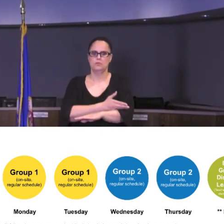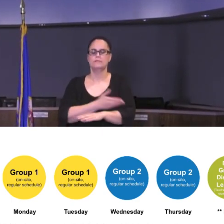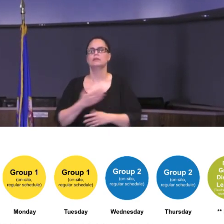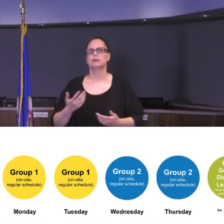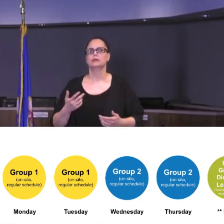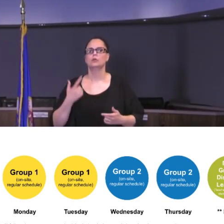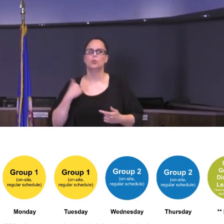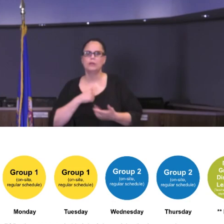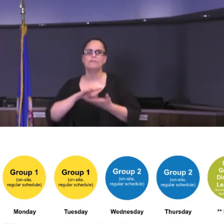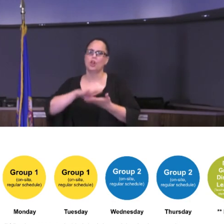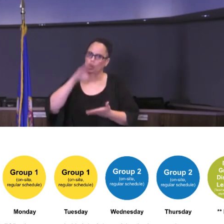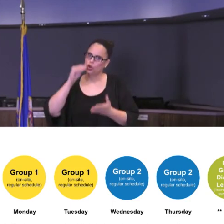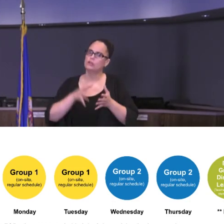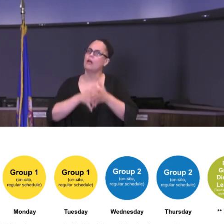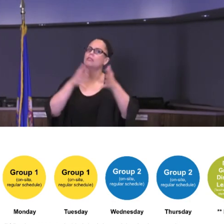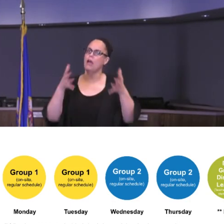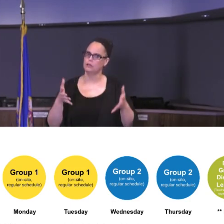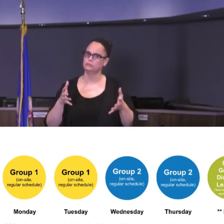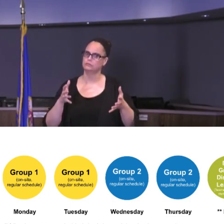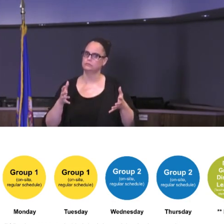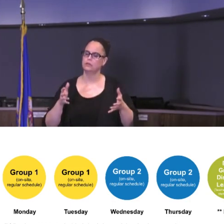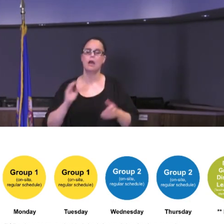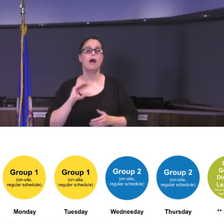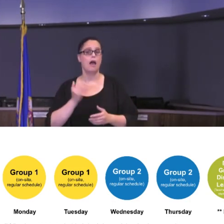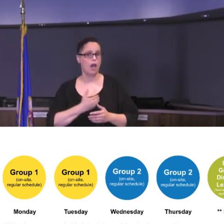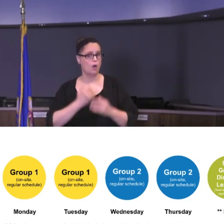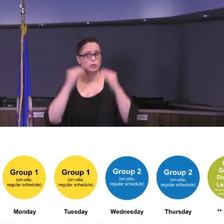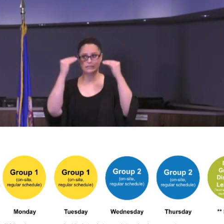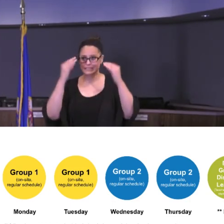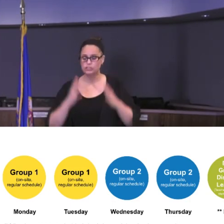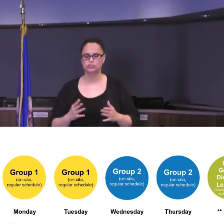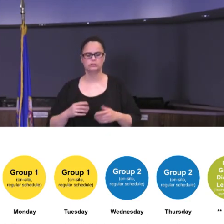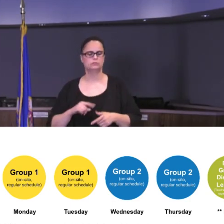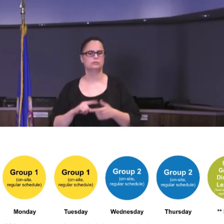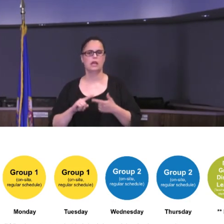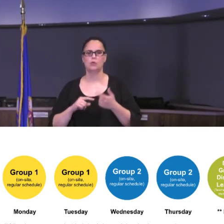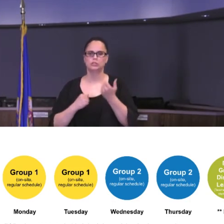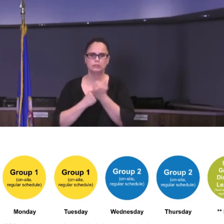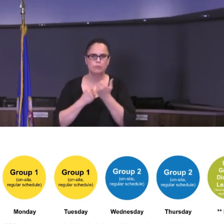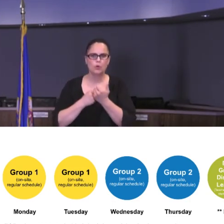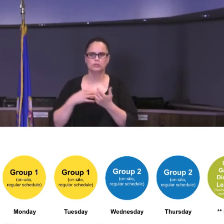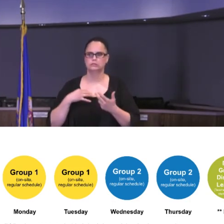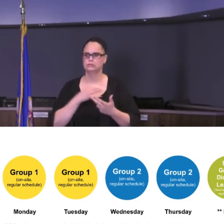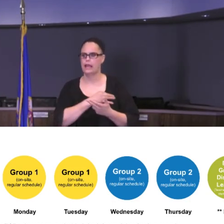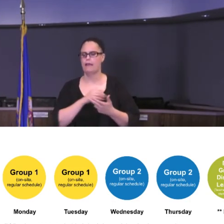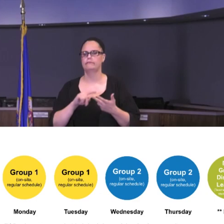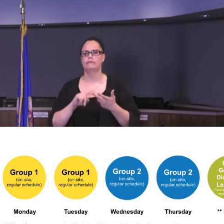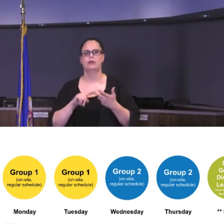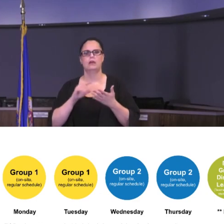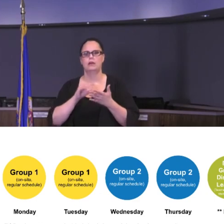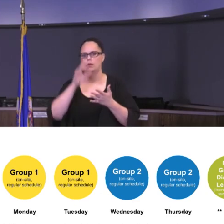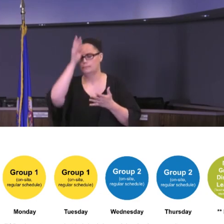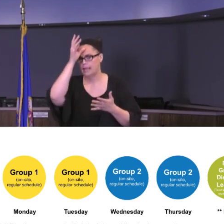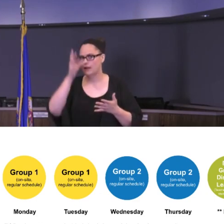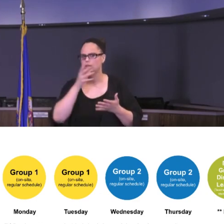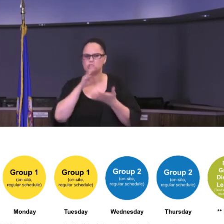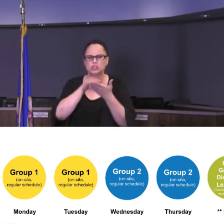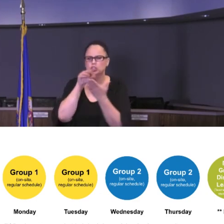an awful lot. Our teachers, our staff, our support staff, our parents learned a lot about our technology and our platforms, our